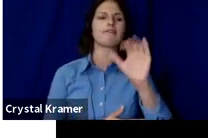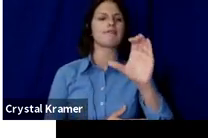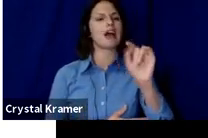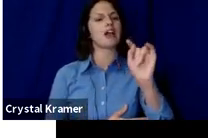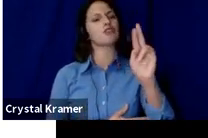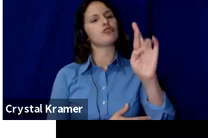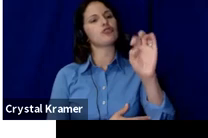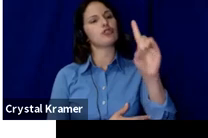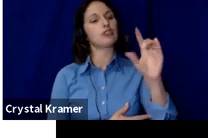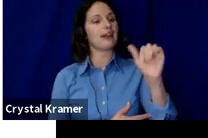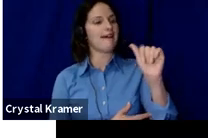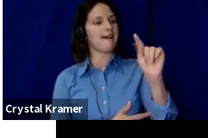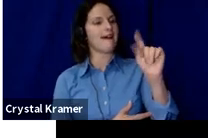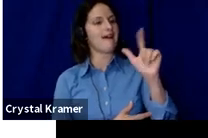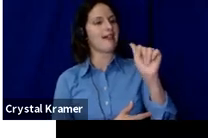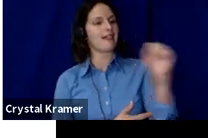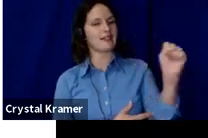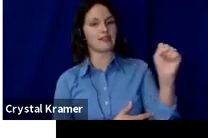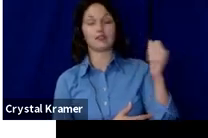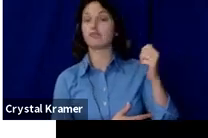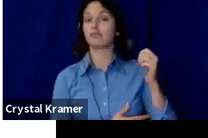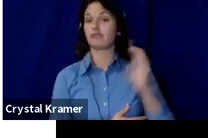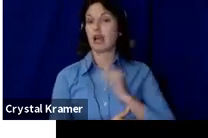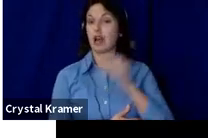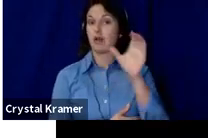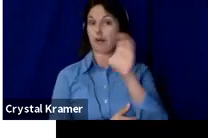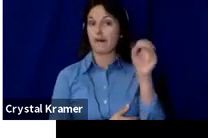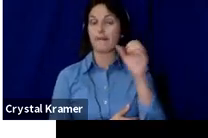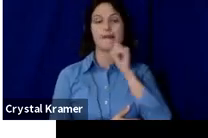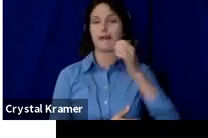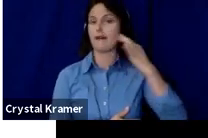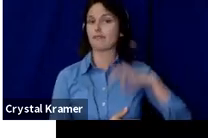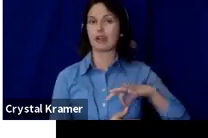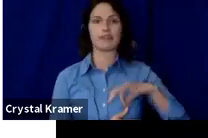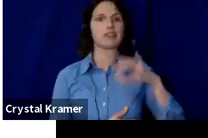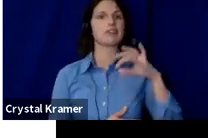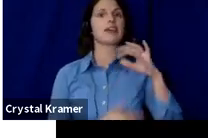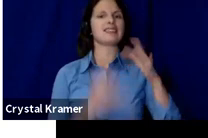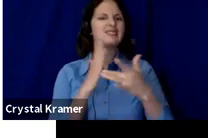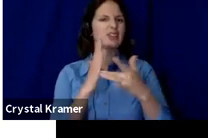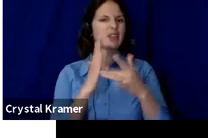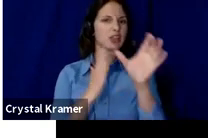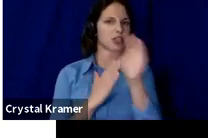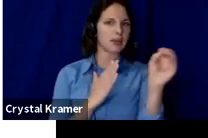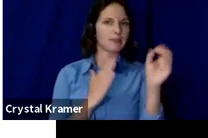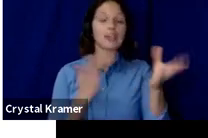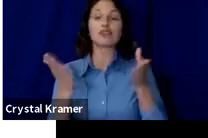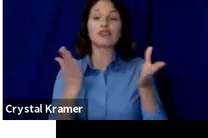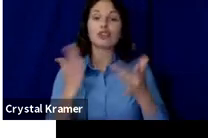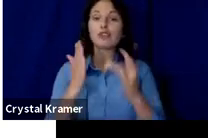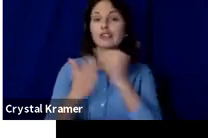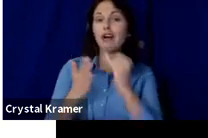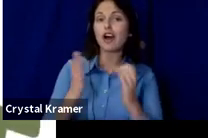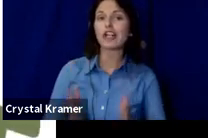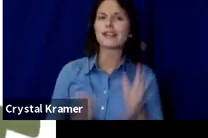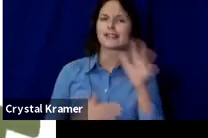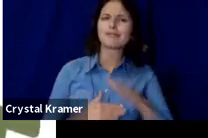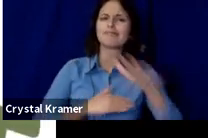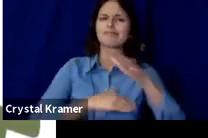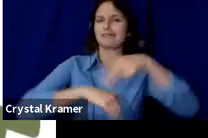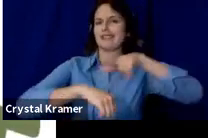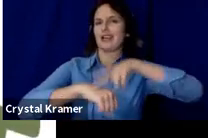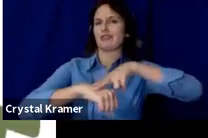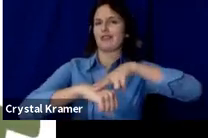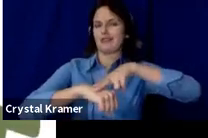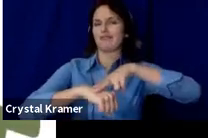Fractured Atlas is a non‑profit technology company that served artists nationally.